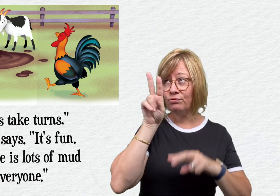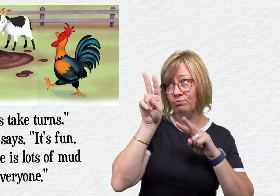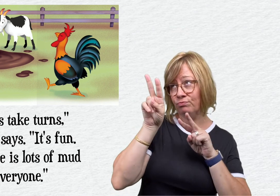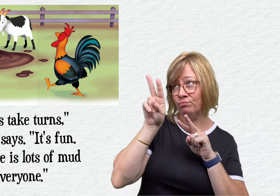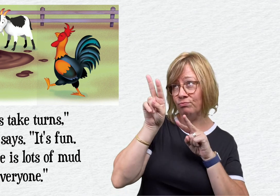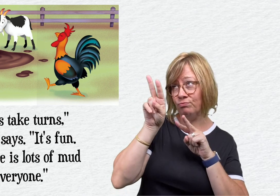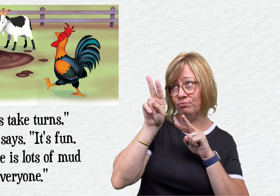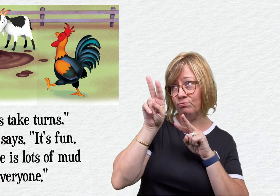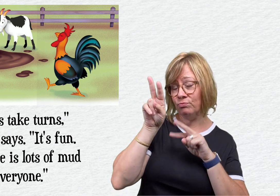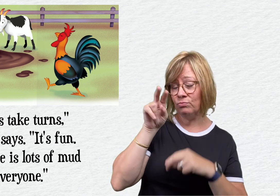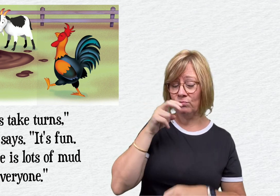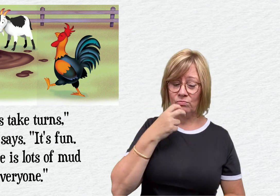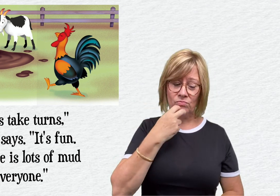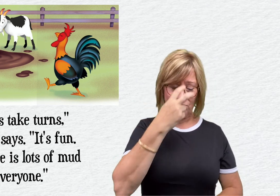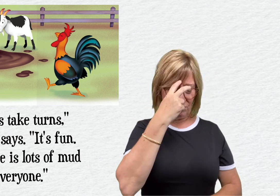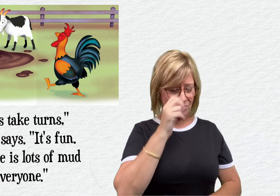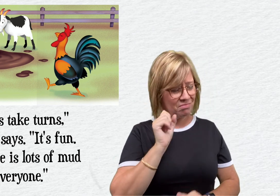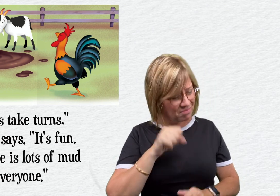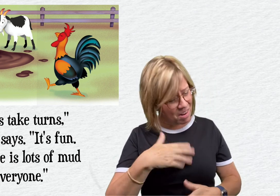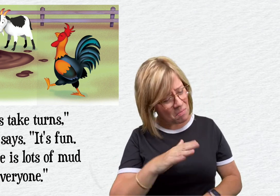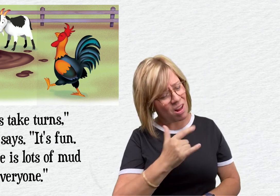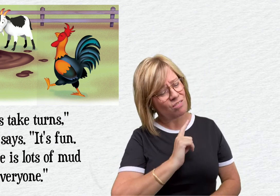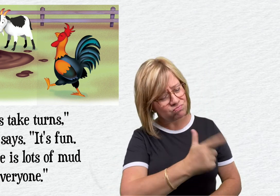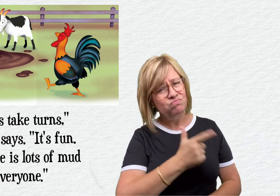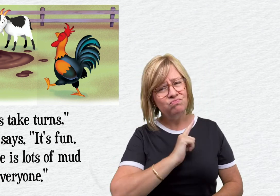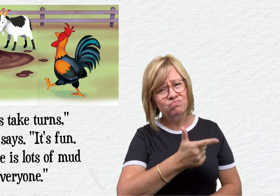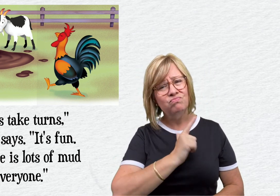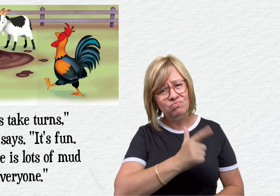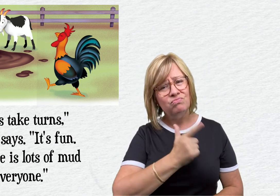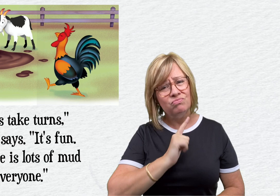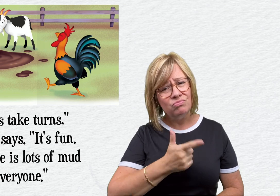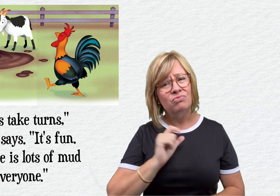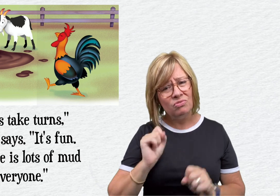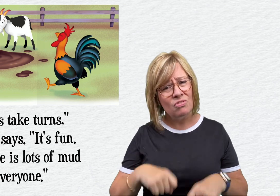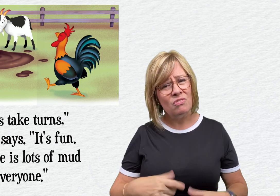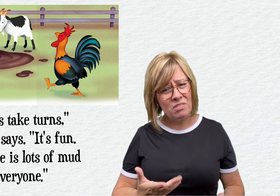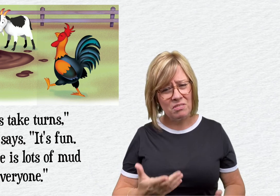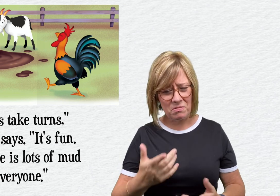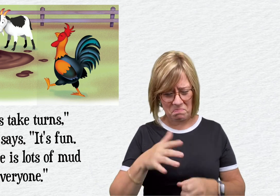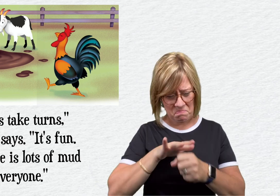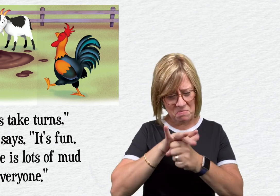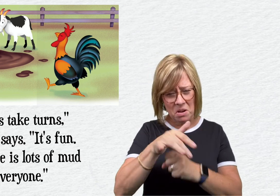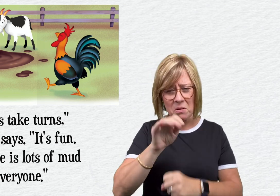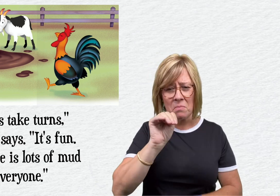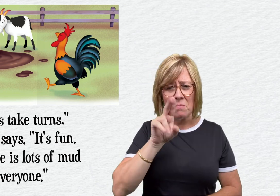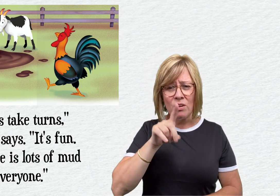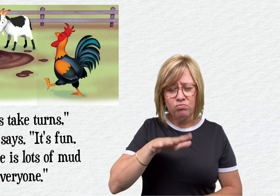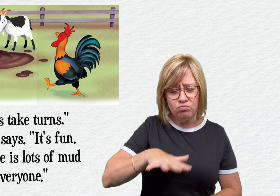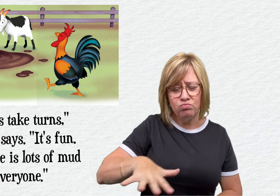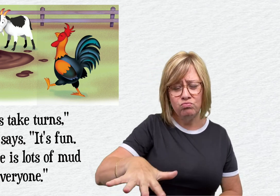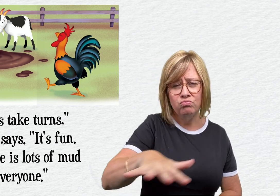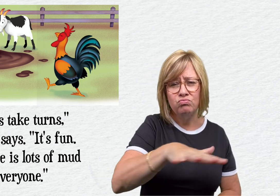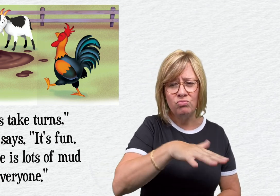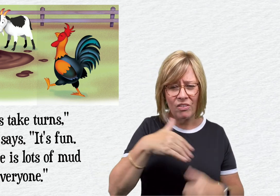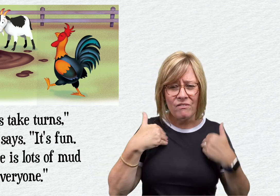"Let's take turns, Goat says. "It's fun. There is lots of mud